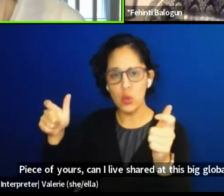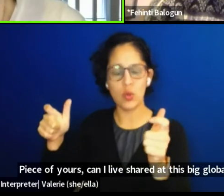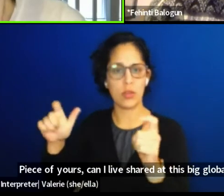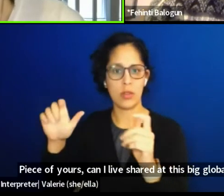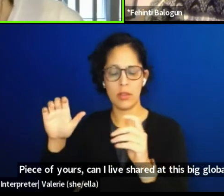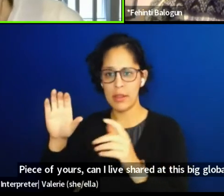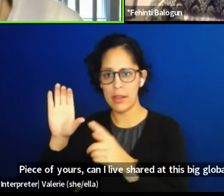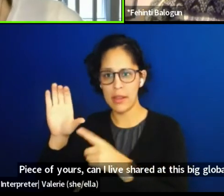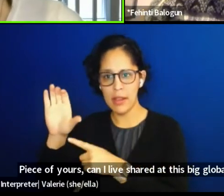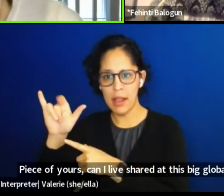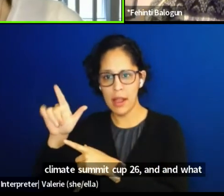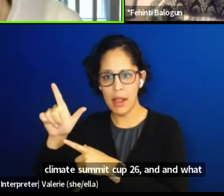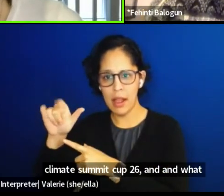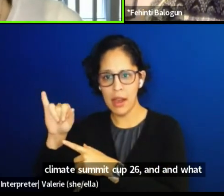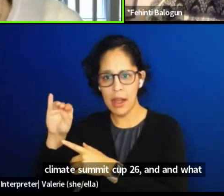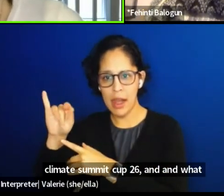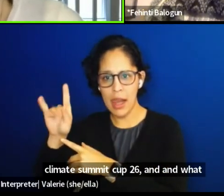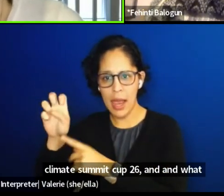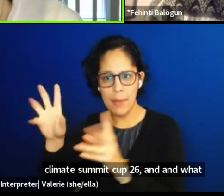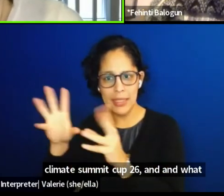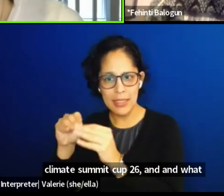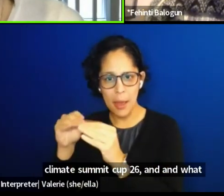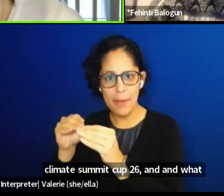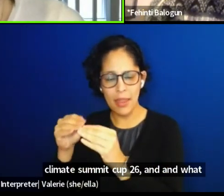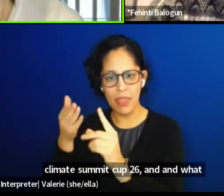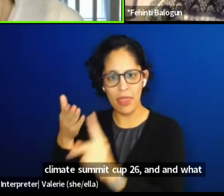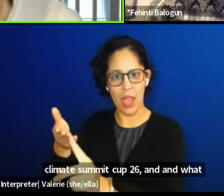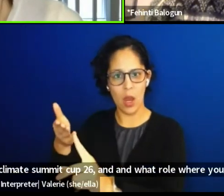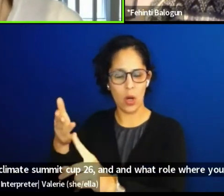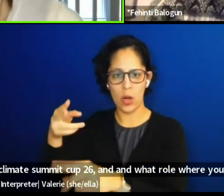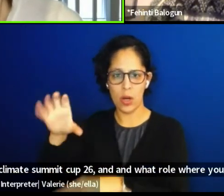And what role were you hoping it would play there?